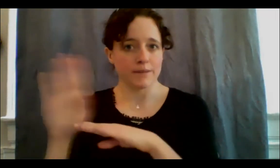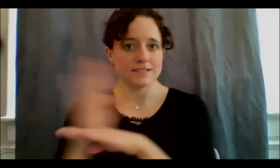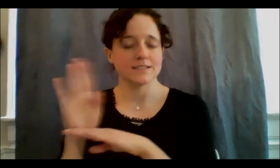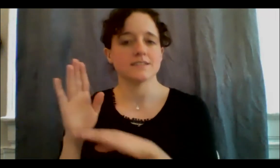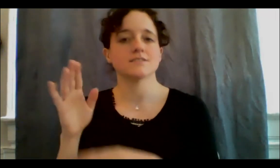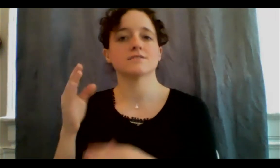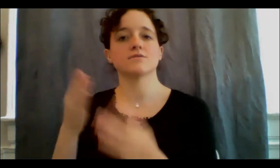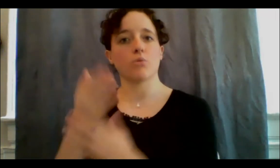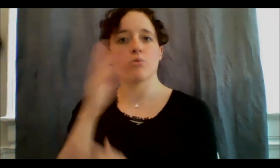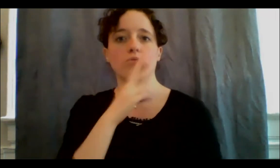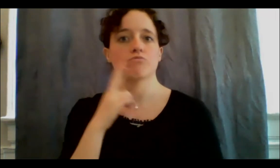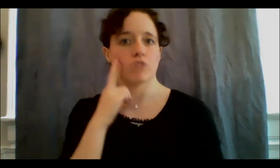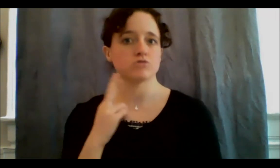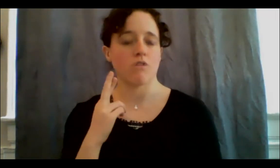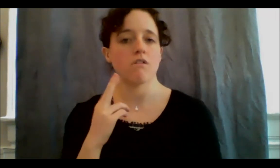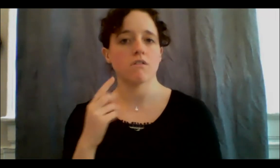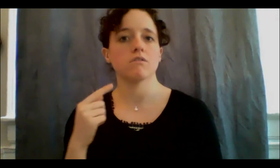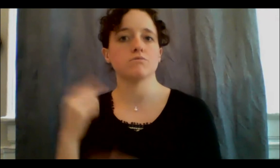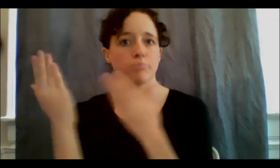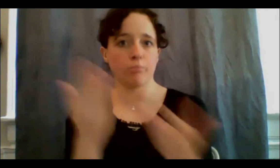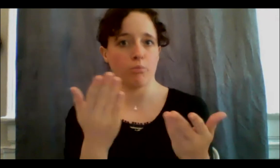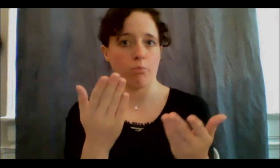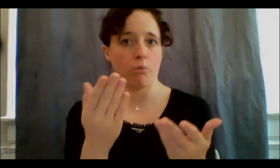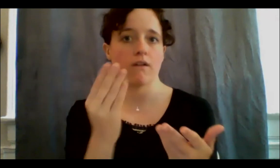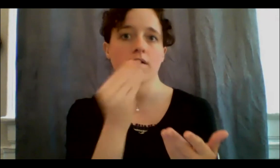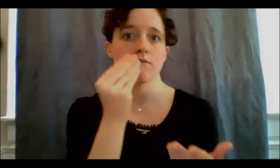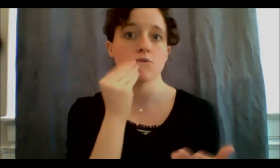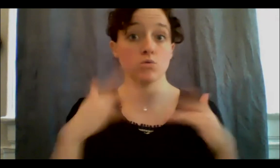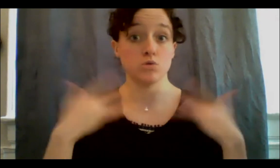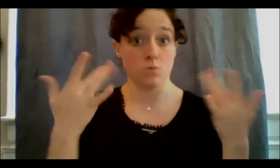hard enough, right? Hadn't really had the opportunity to share how difficult it is